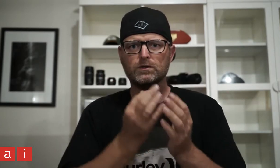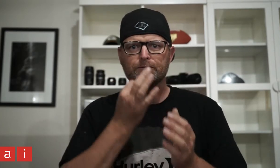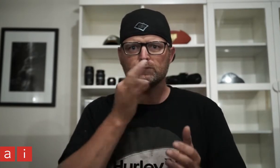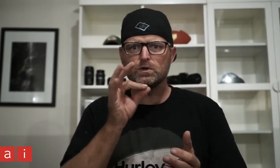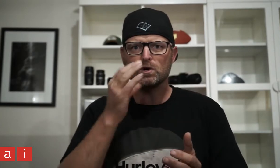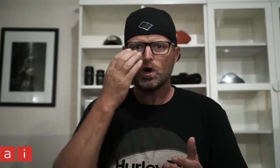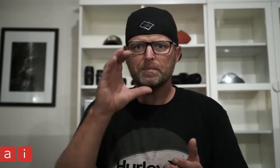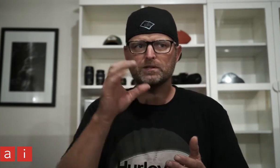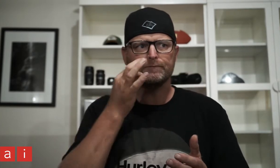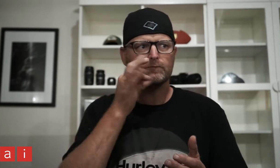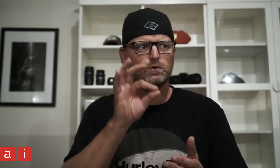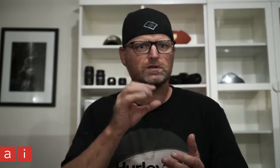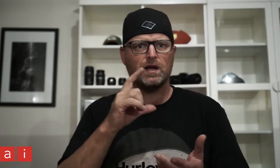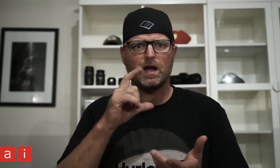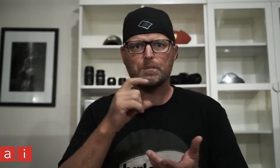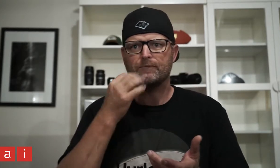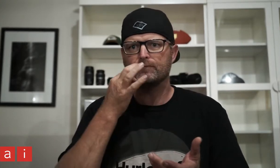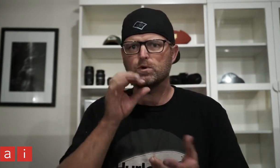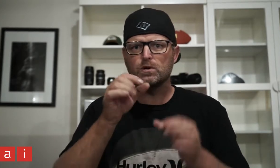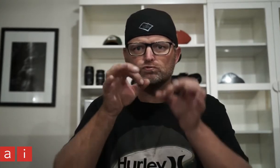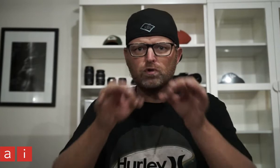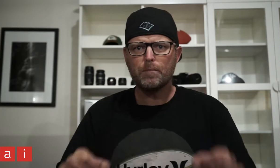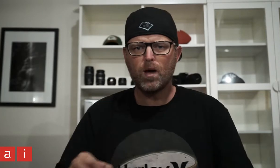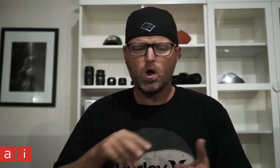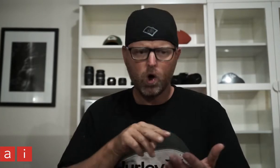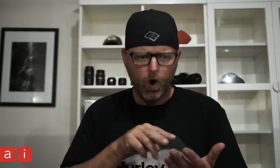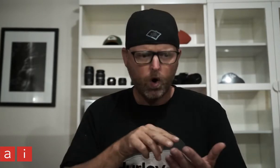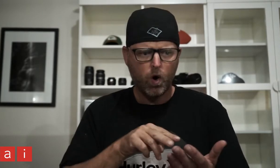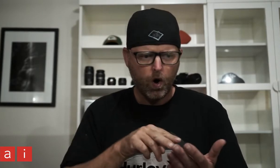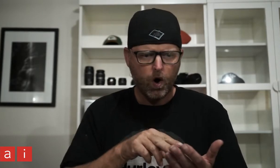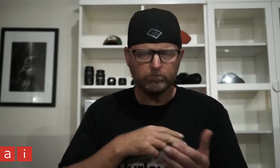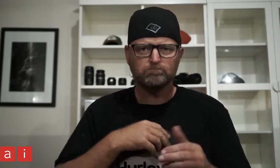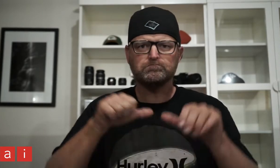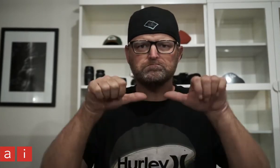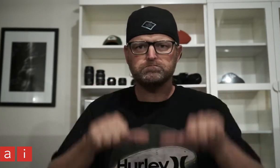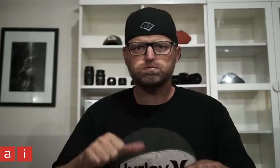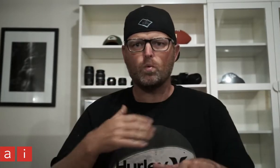with free accommodation, free cameras and tripods. That confirmed it.